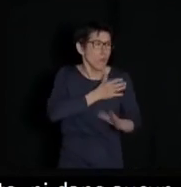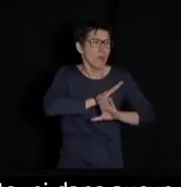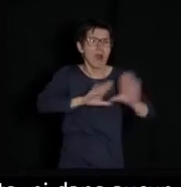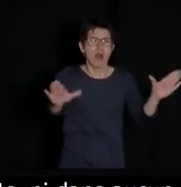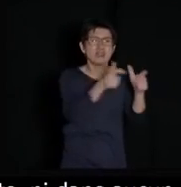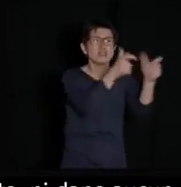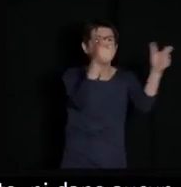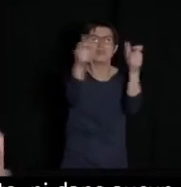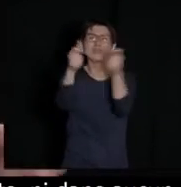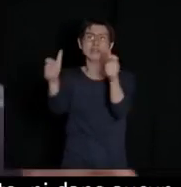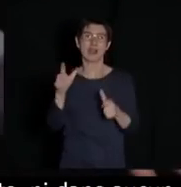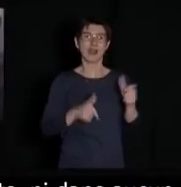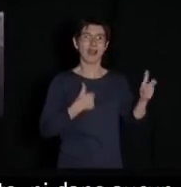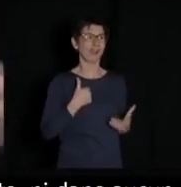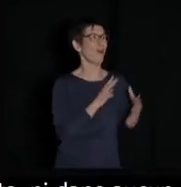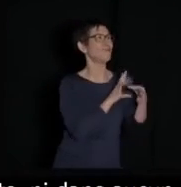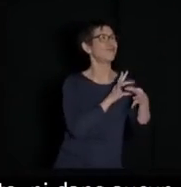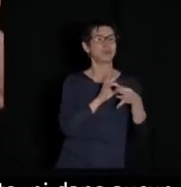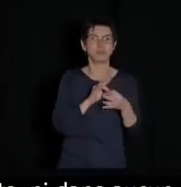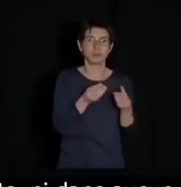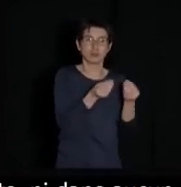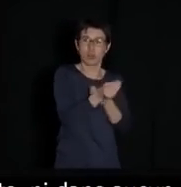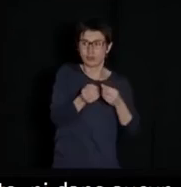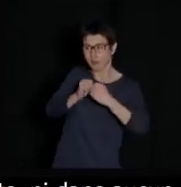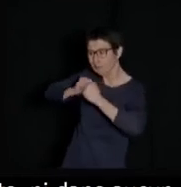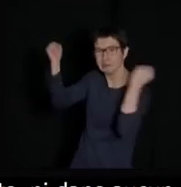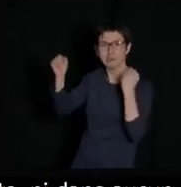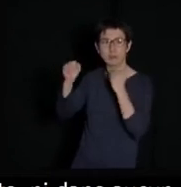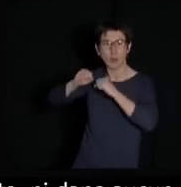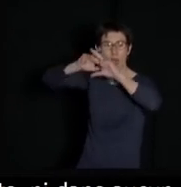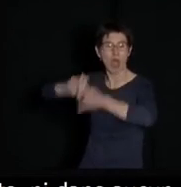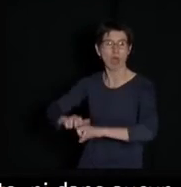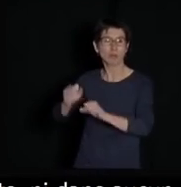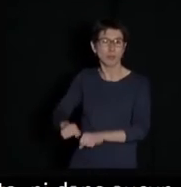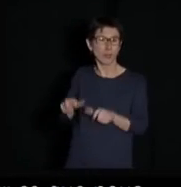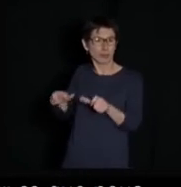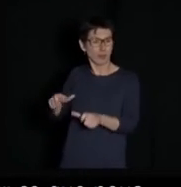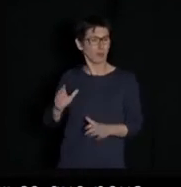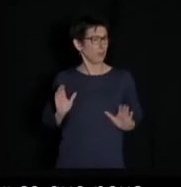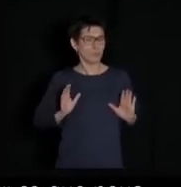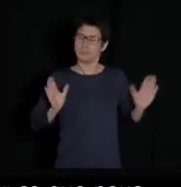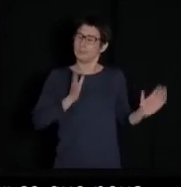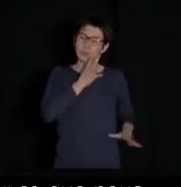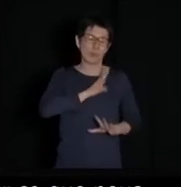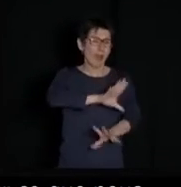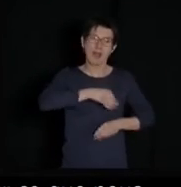We cannot let big companies appropriate everything, like the rights I told you about earlier, these works that entered the public domain.